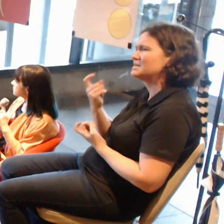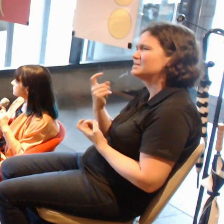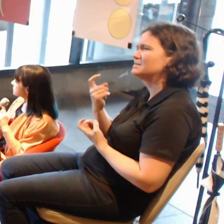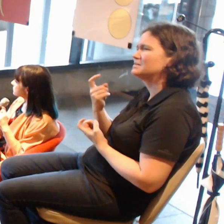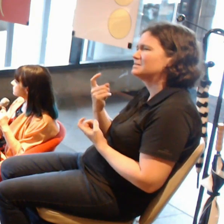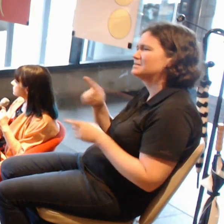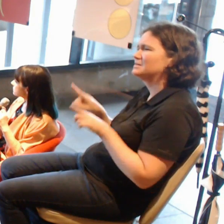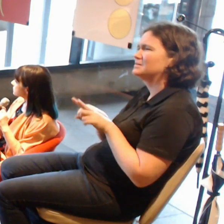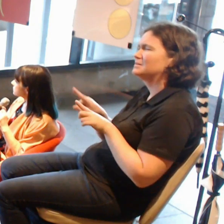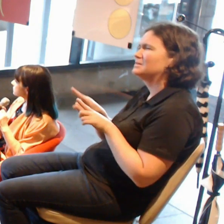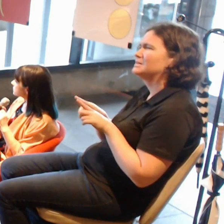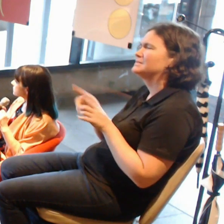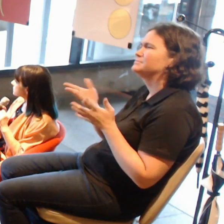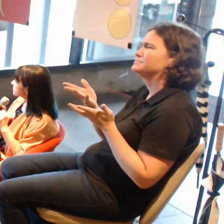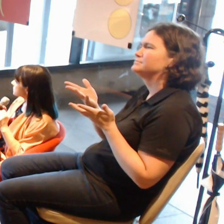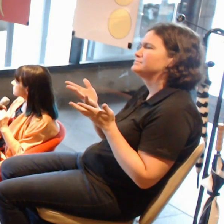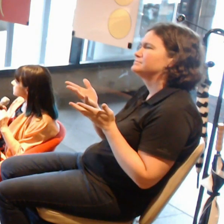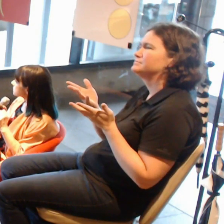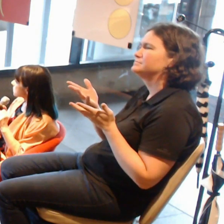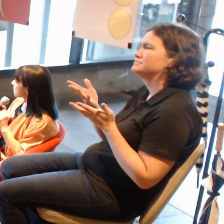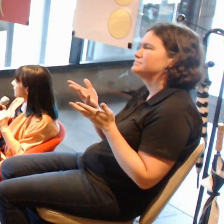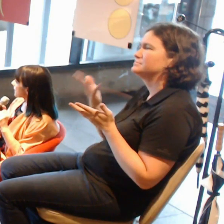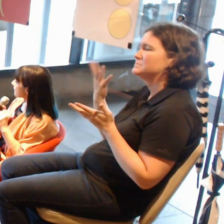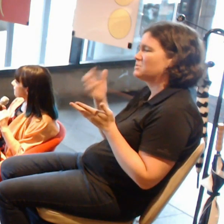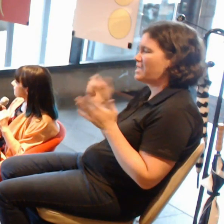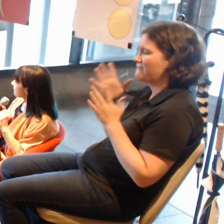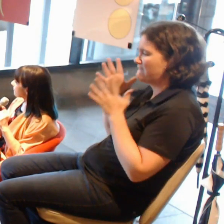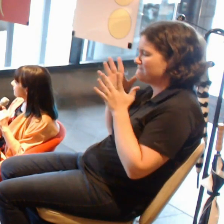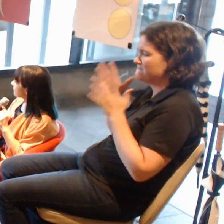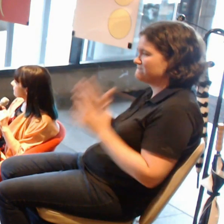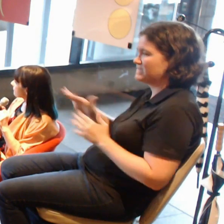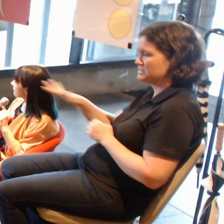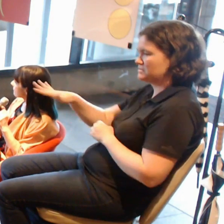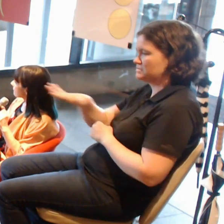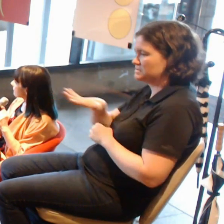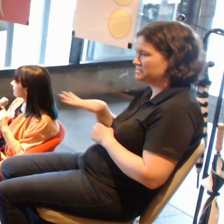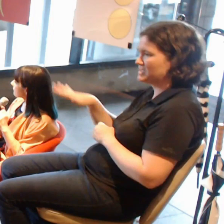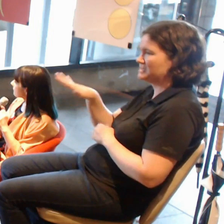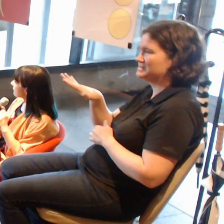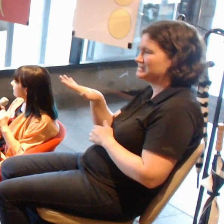a physical space where you enter the digital space in the gallery where you can experience